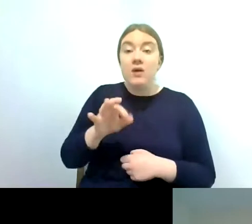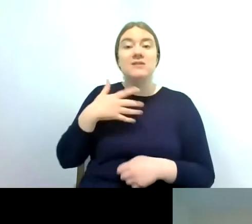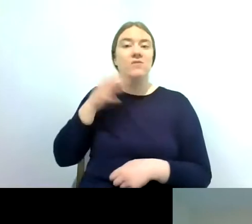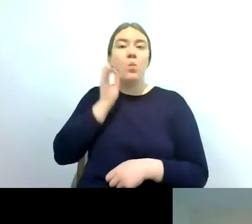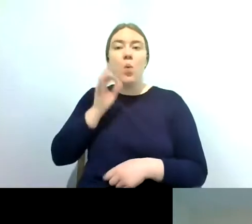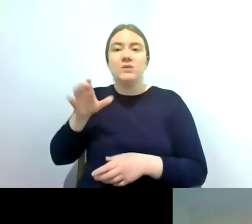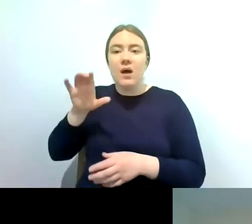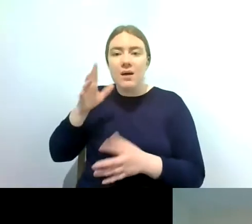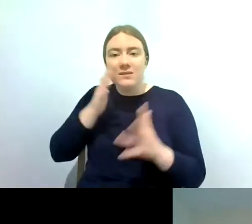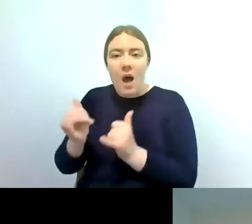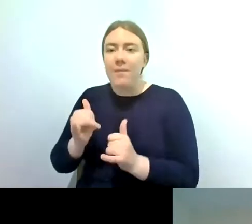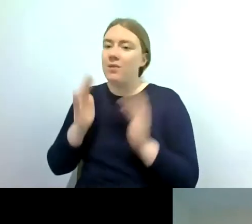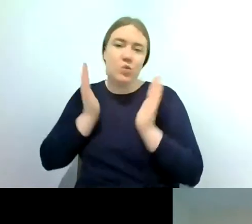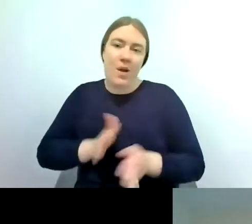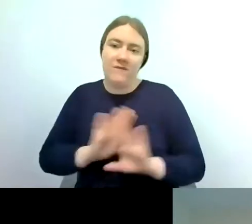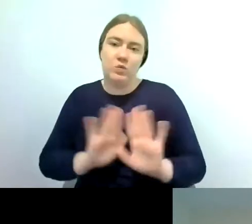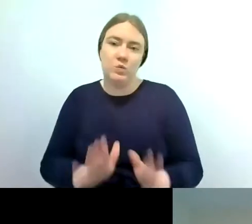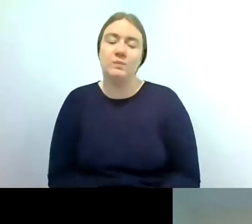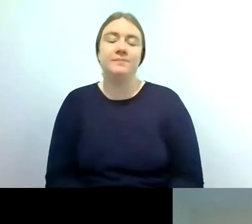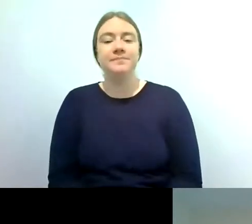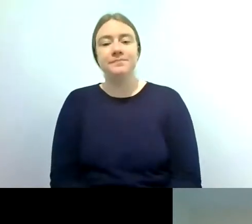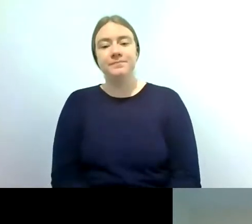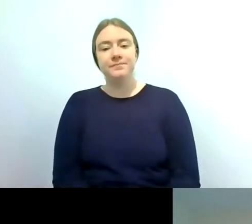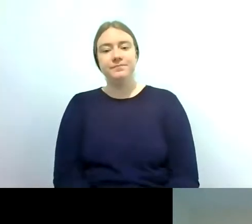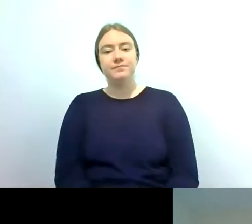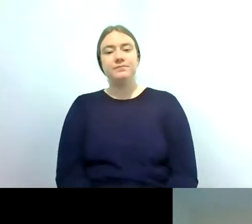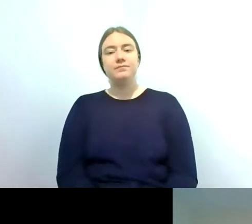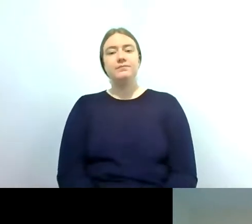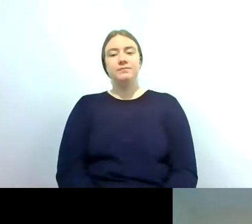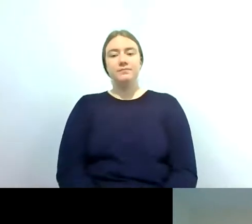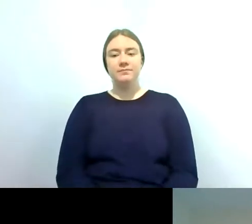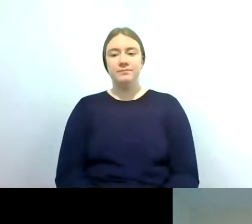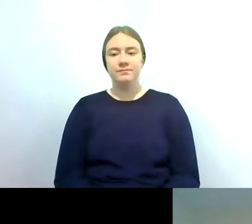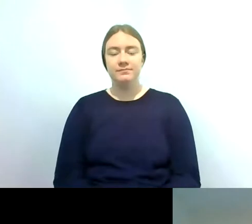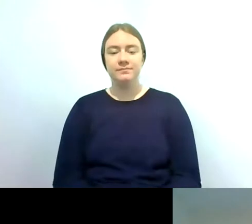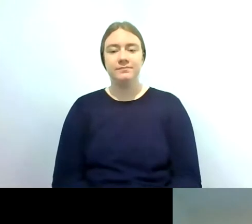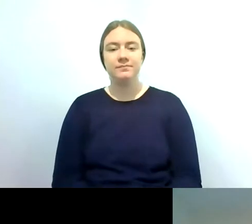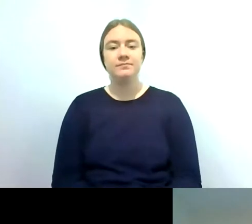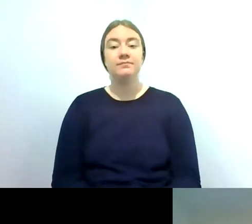brilliant thank you um another question here um is it possible for the public